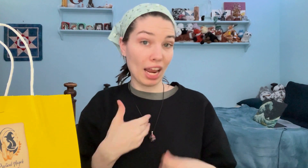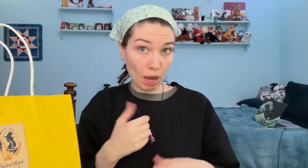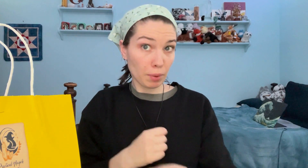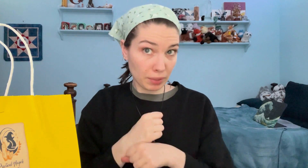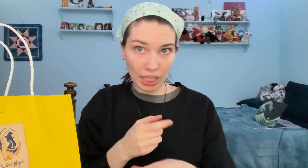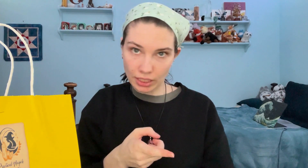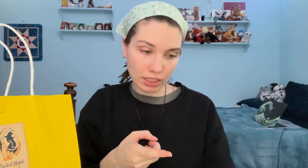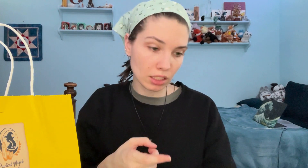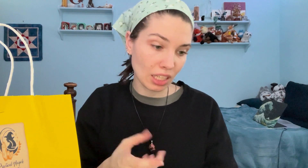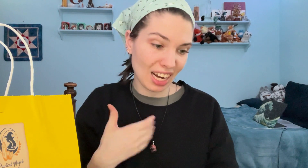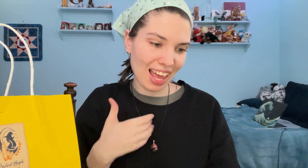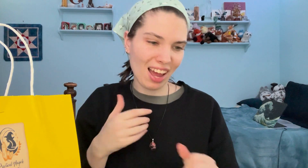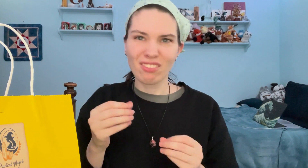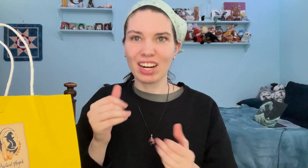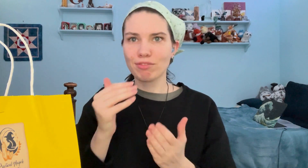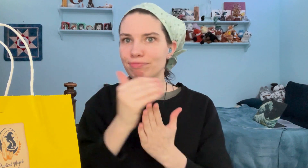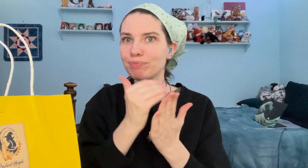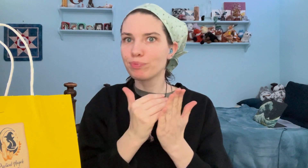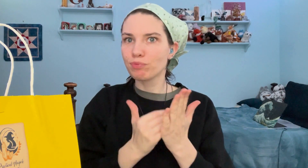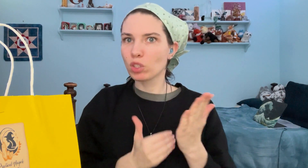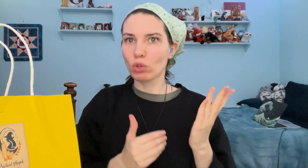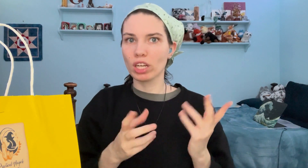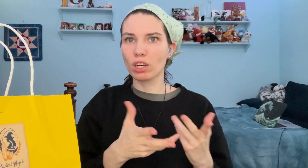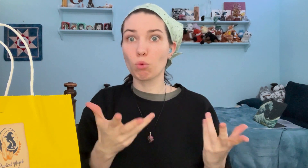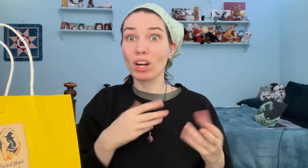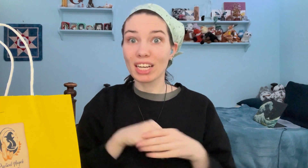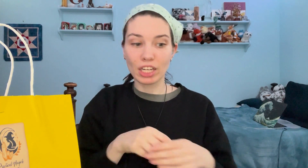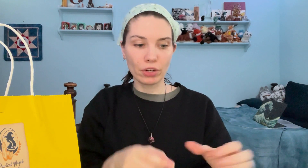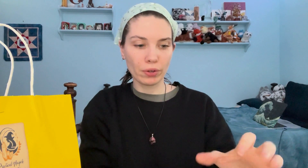I have protection, and it has a list of ingredients of what's in there.